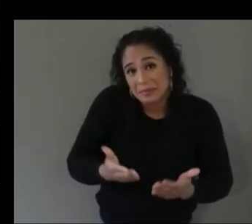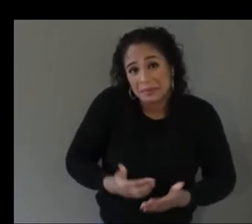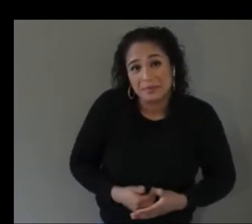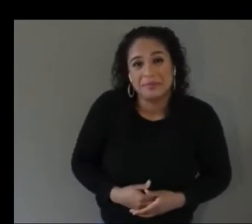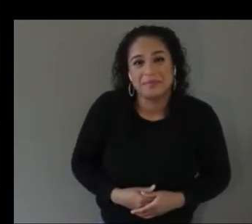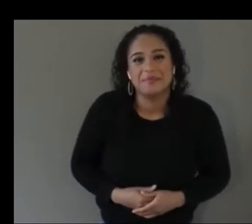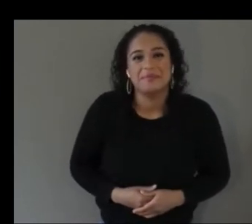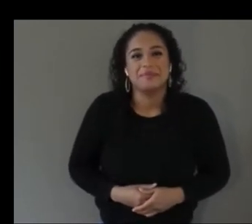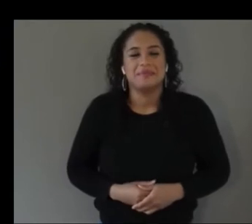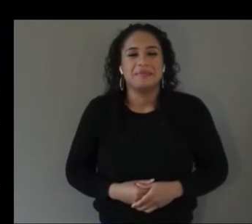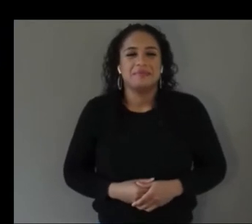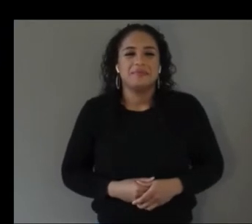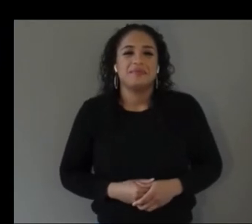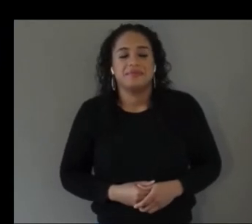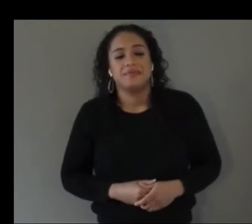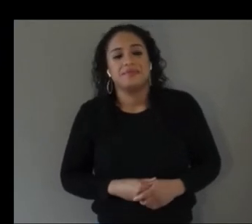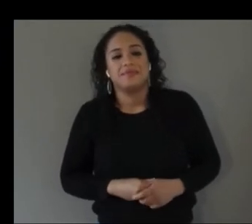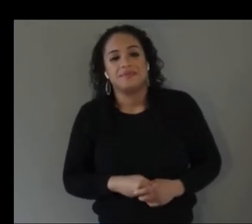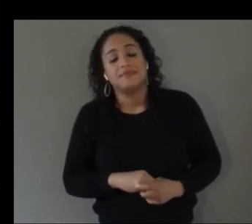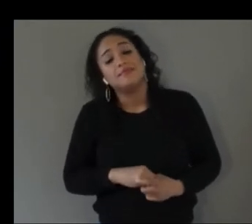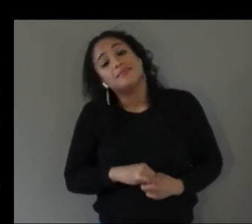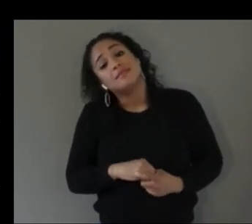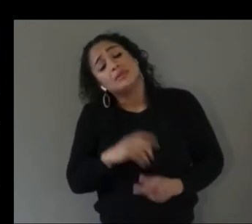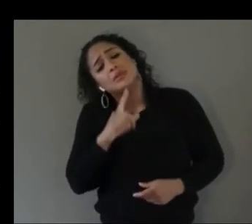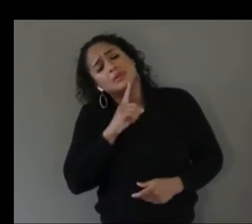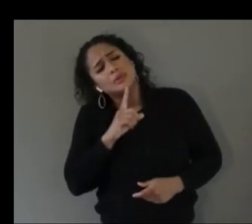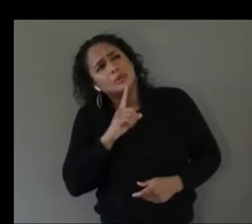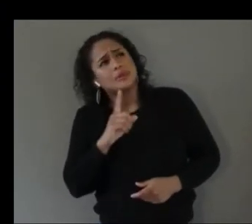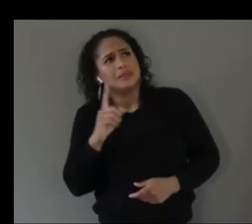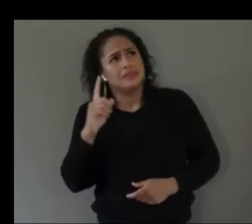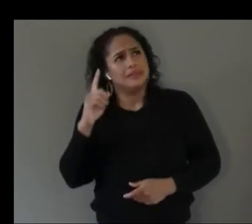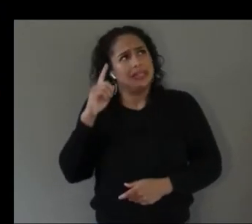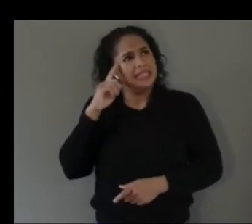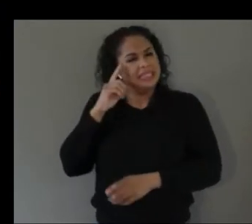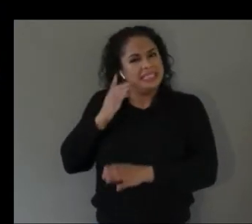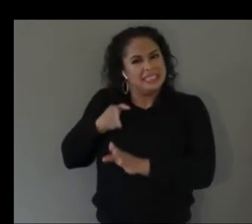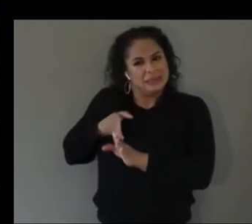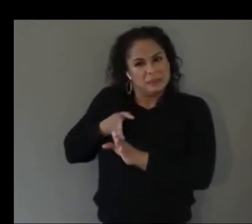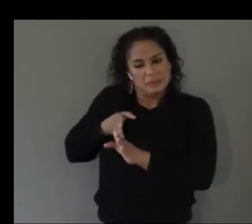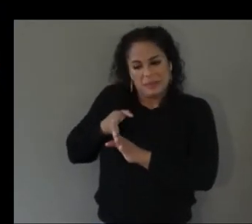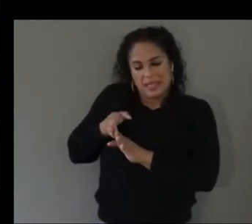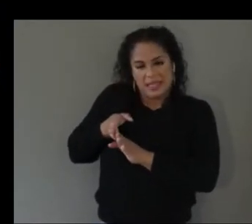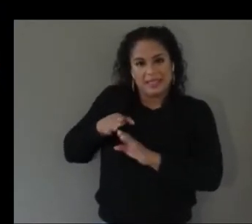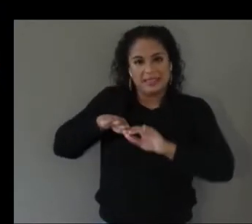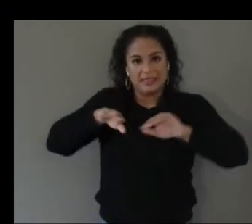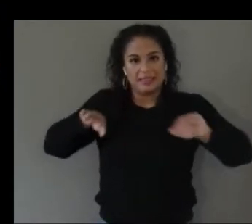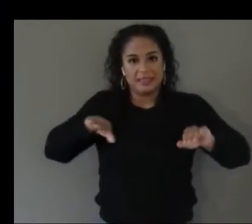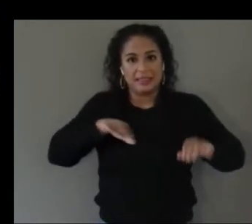sure so i think the main thing that separates uh ar applications from vr applications is that